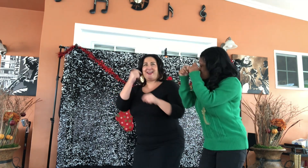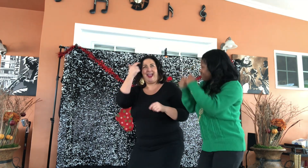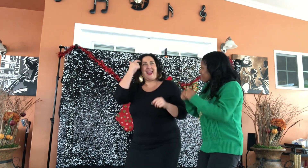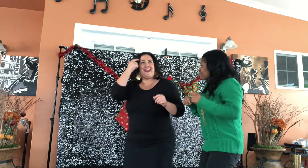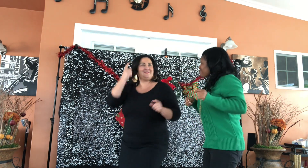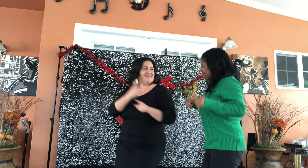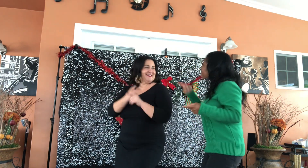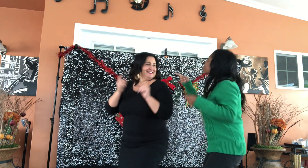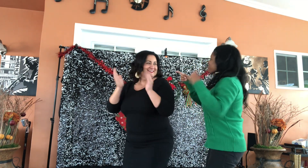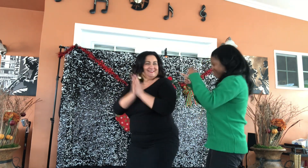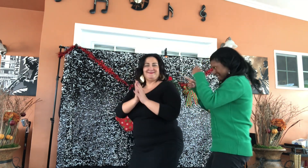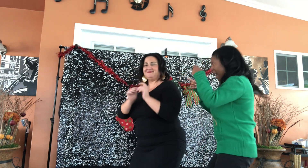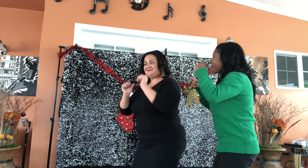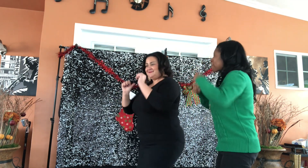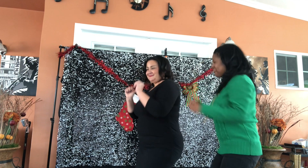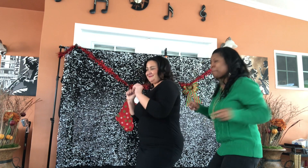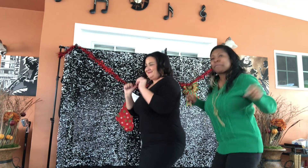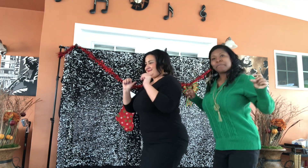All of it in your head, right? Right!